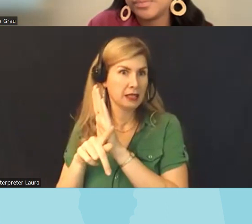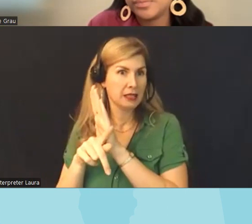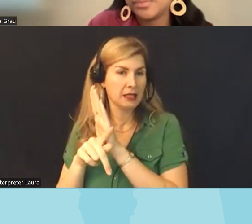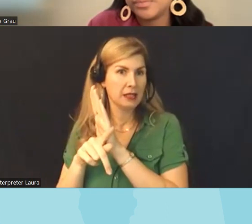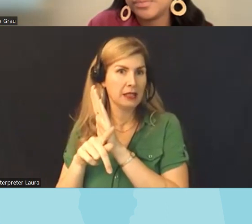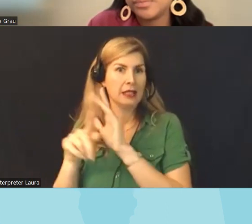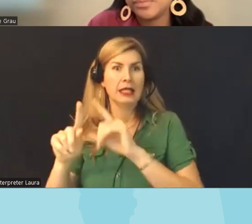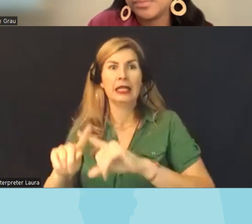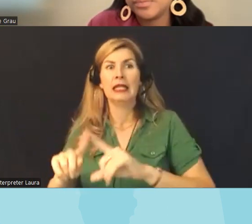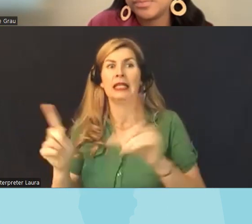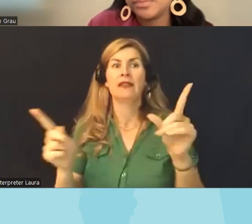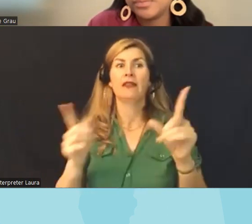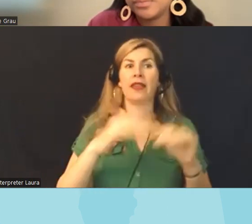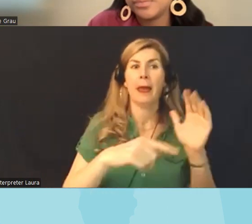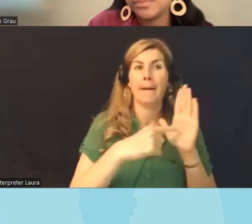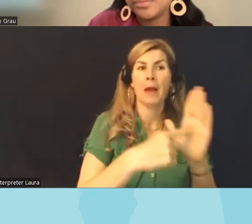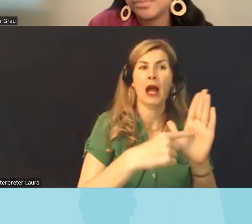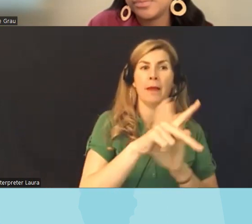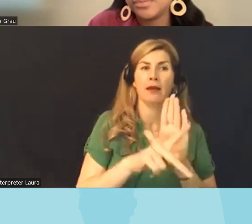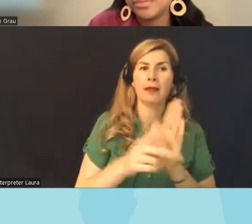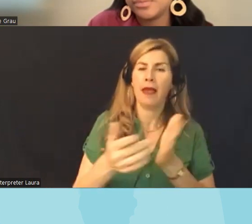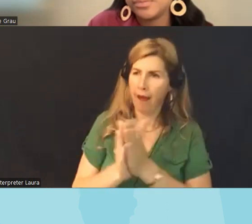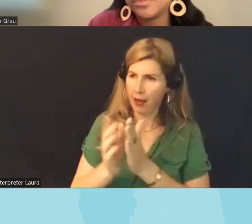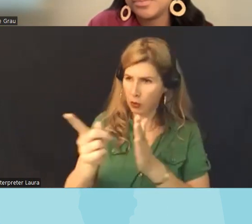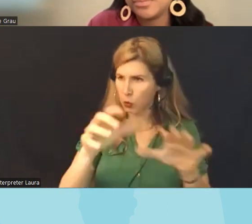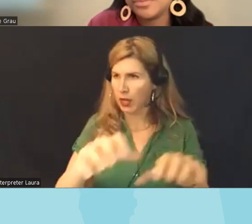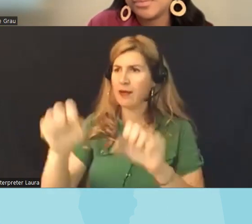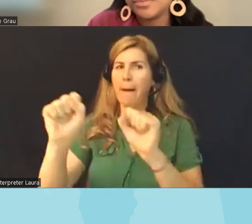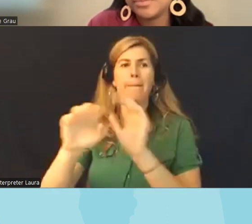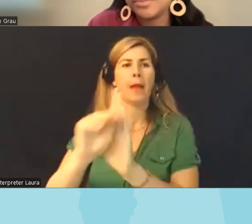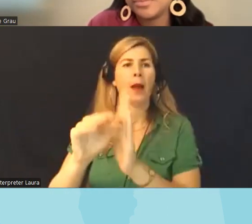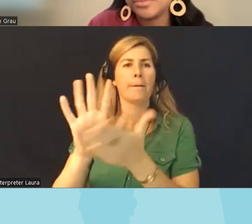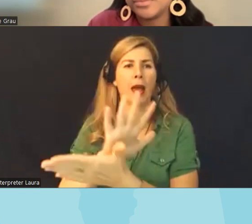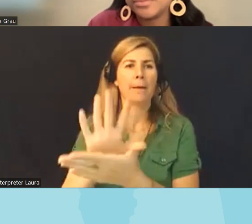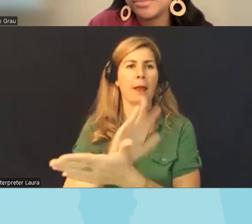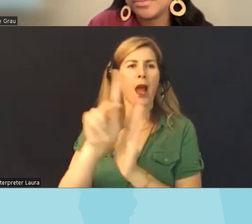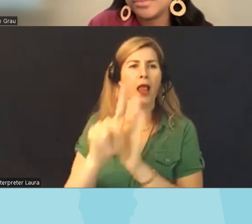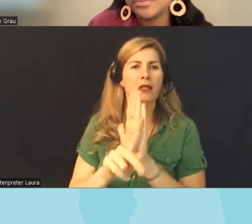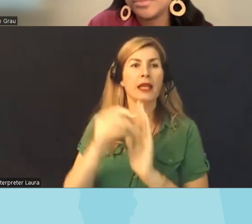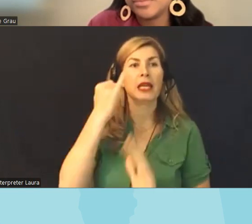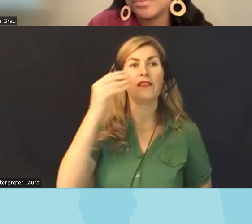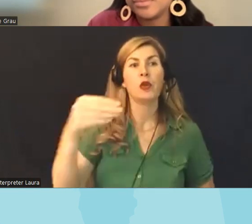model policy ask them to adopt it if you hand it to someone on paper uh and make it easy for them